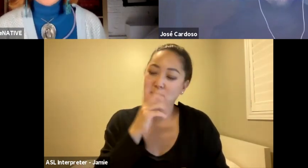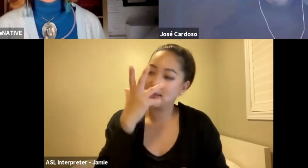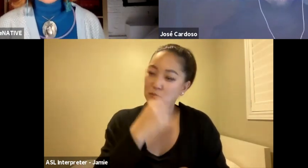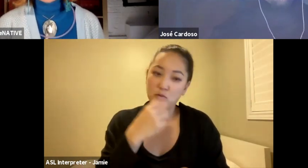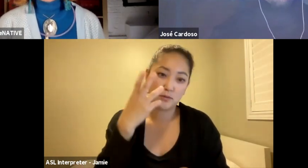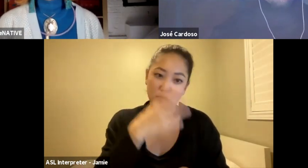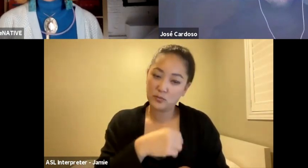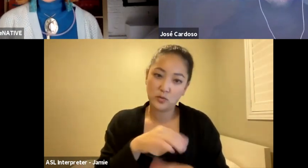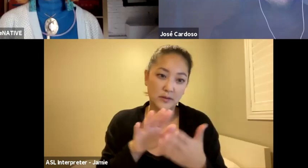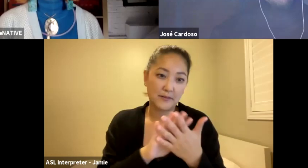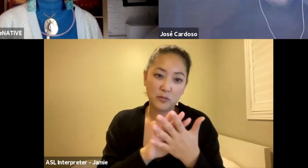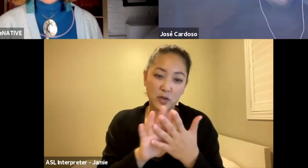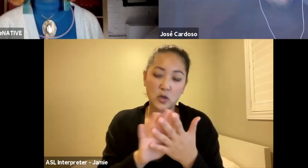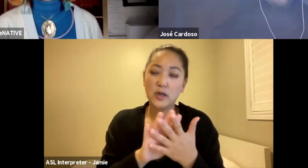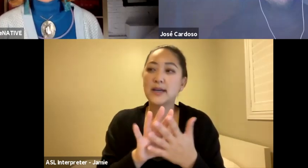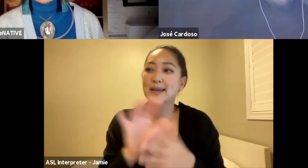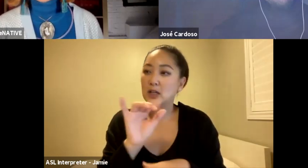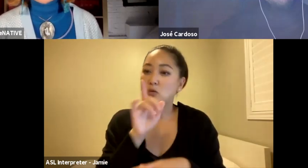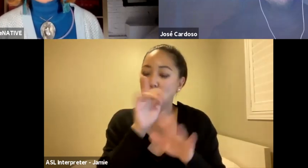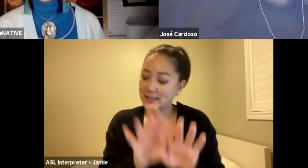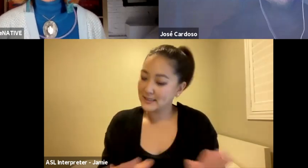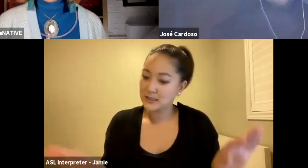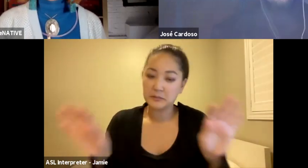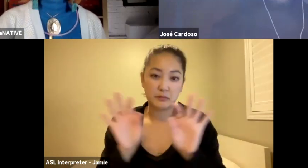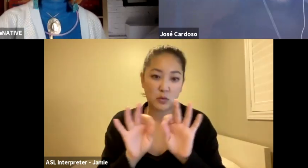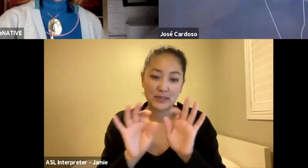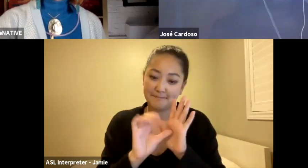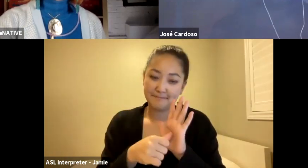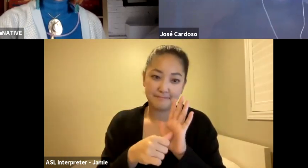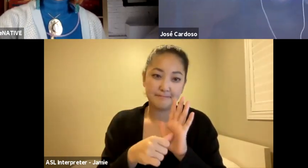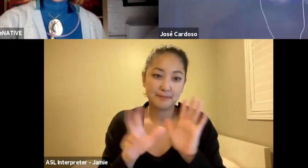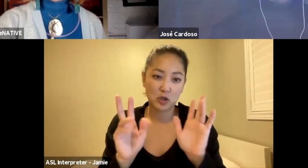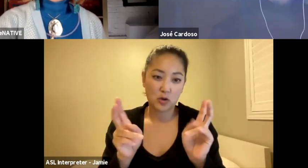and such an important, timely piece of work as well. So thanks, José, for joining me,